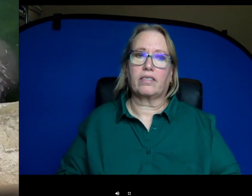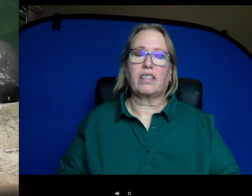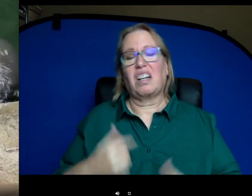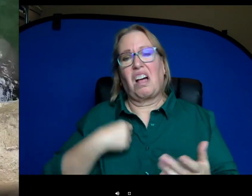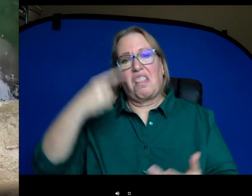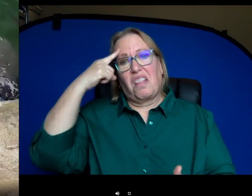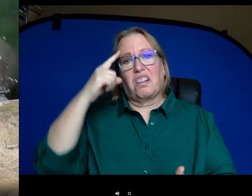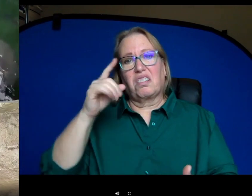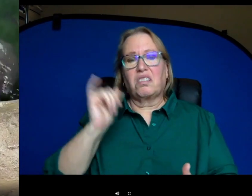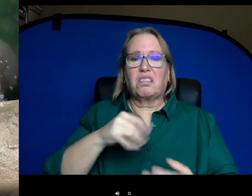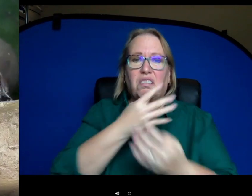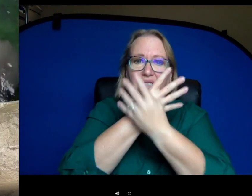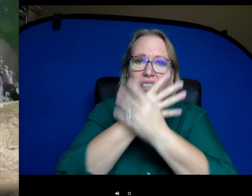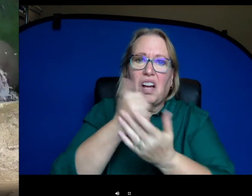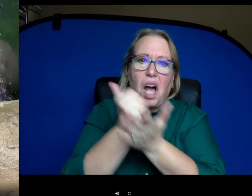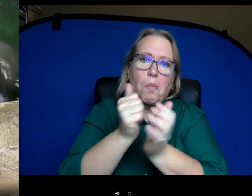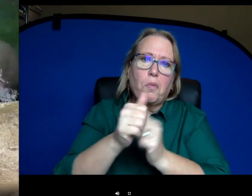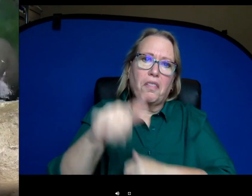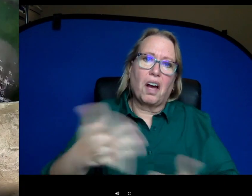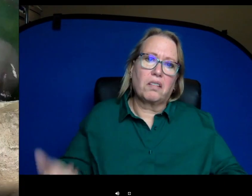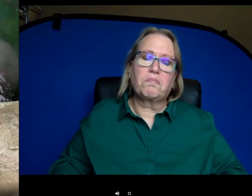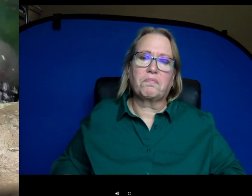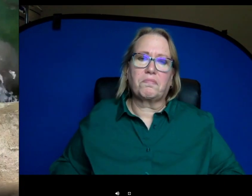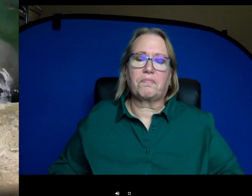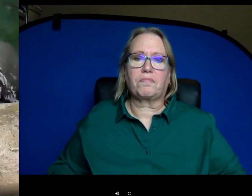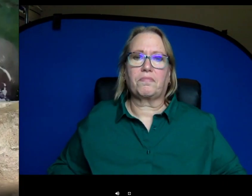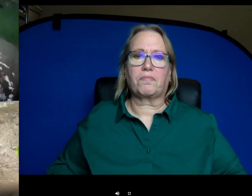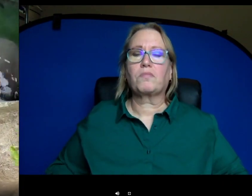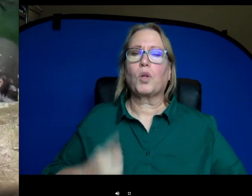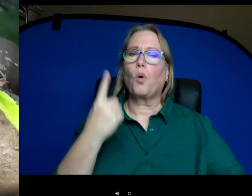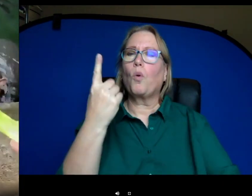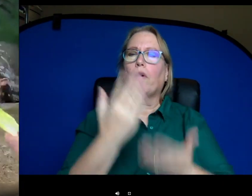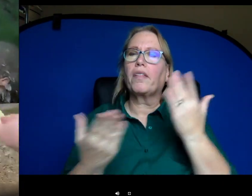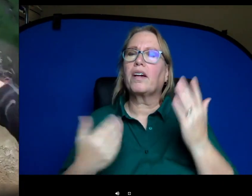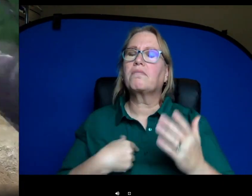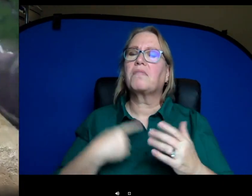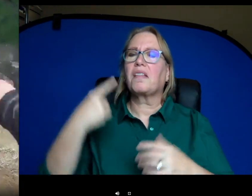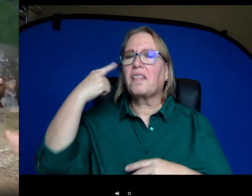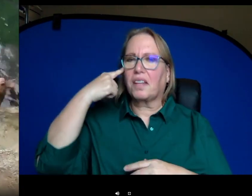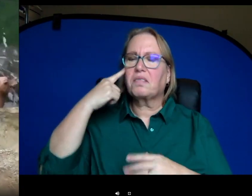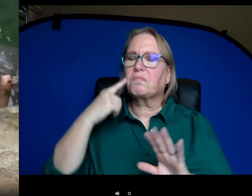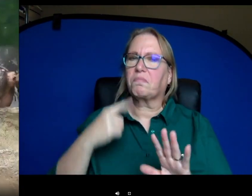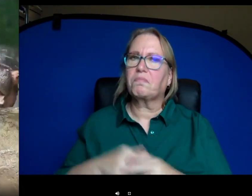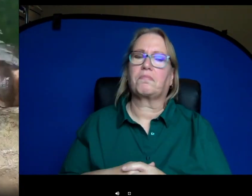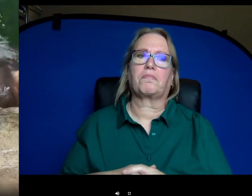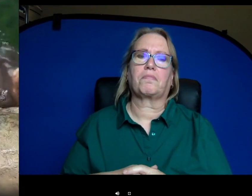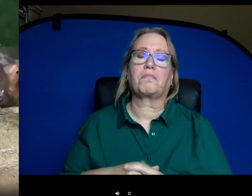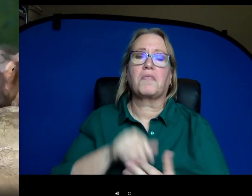with that. One thing that I think is really fascinating when hippos do come